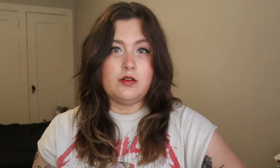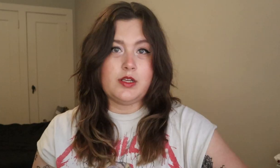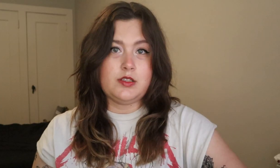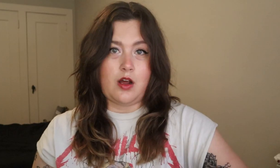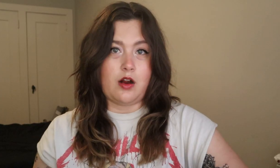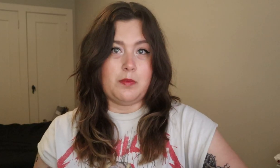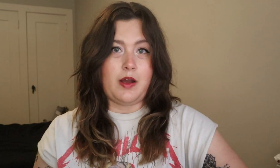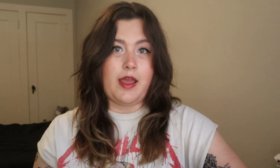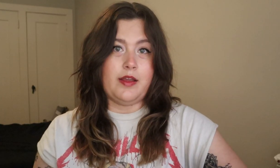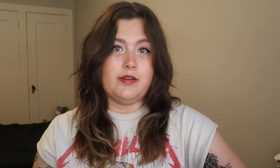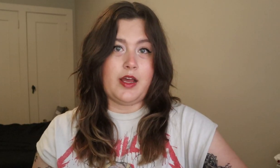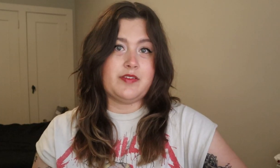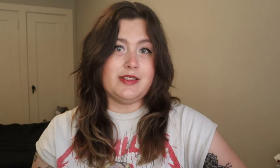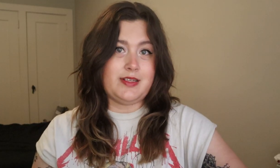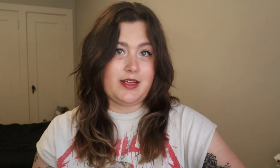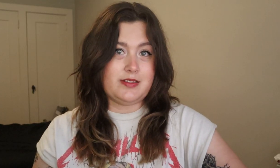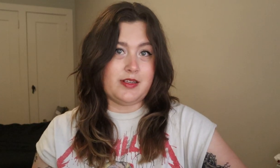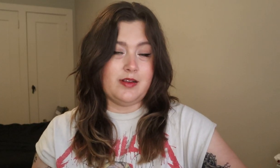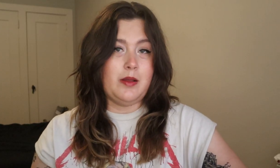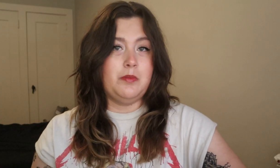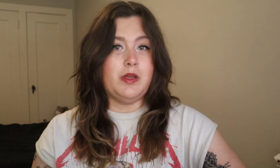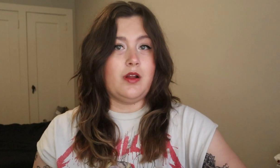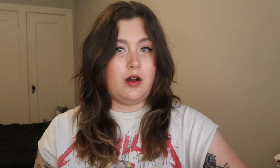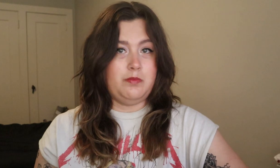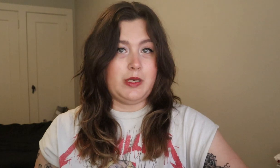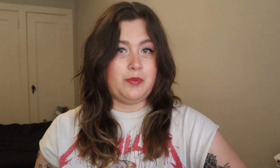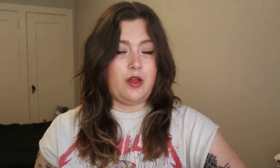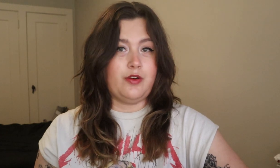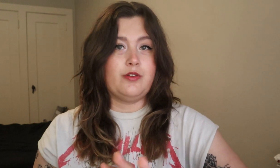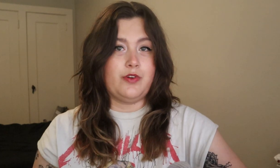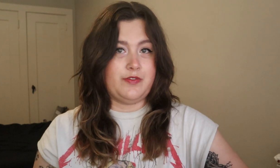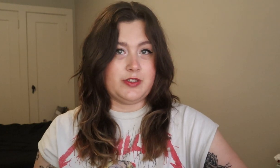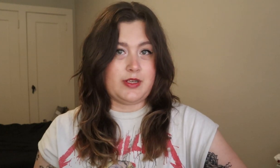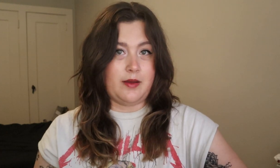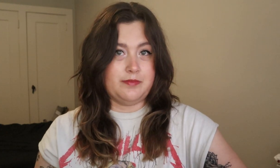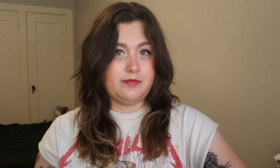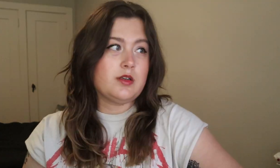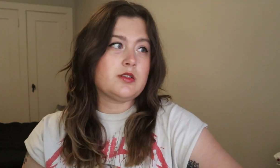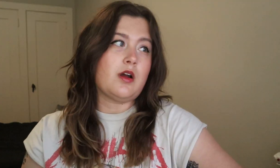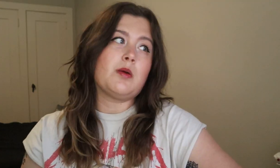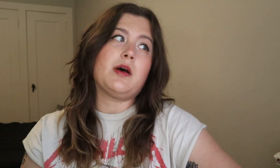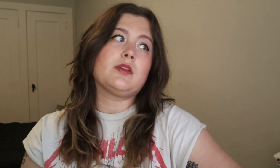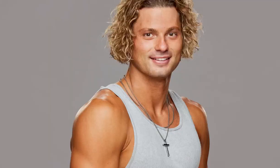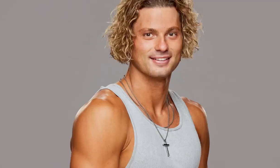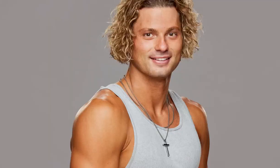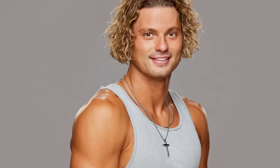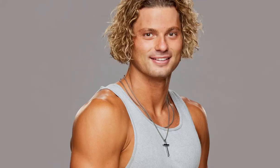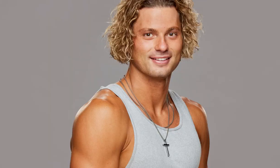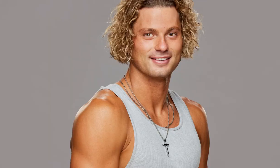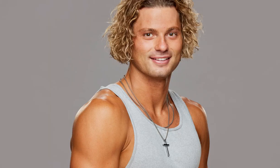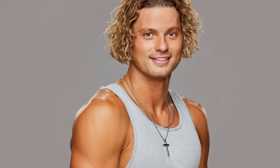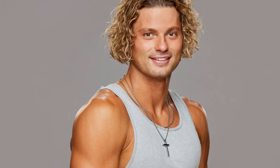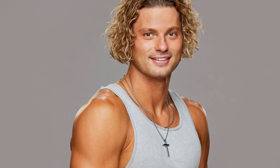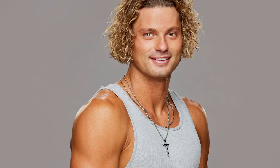Let's talk about a deaf contestant being on Big Brother for the first time. Let's talk about this deaf contestant named Matt,